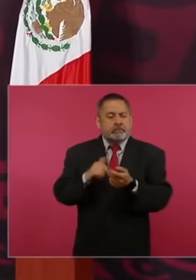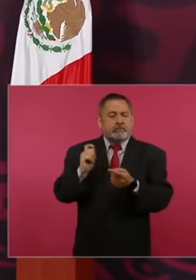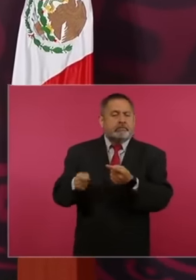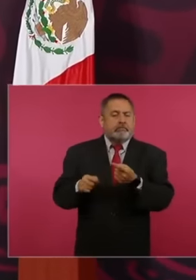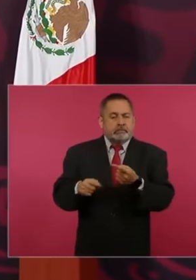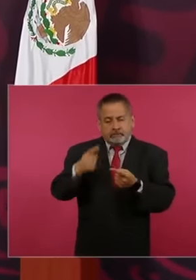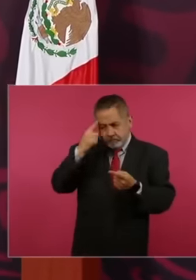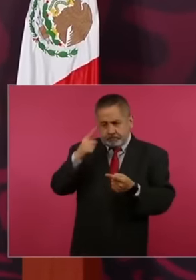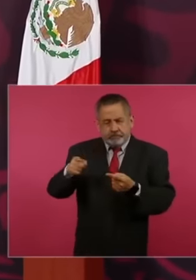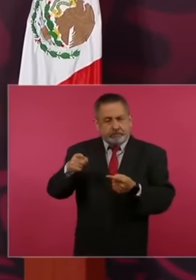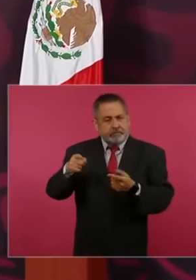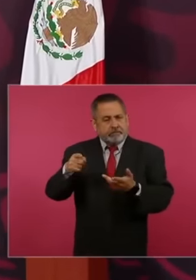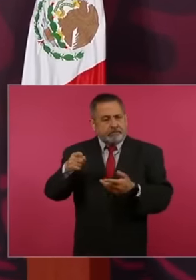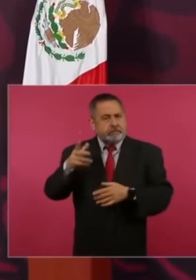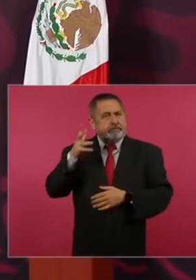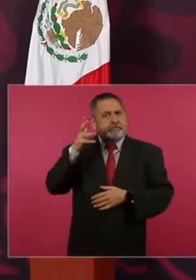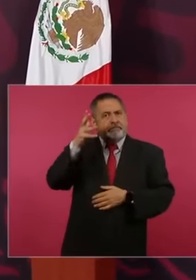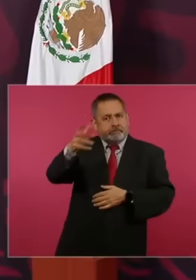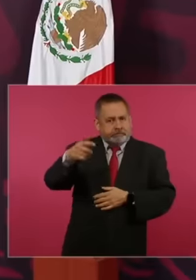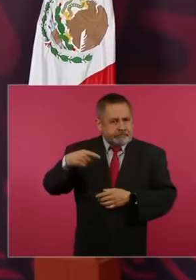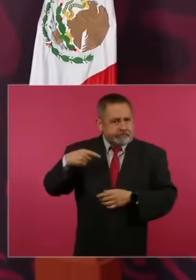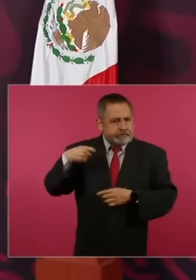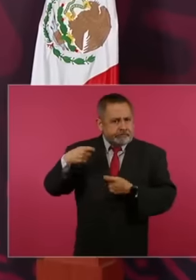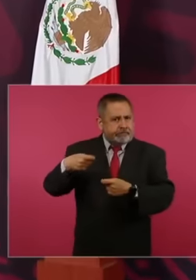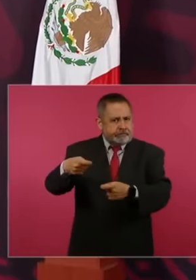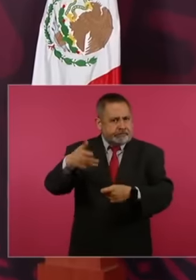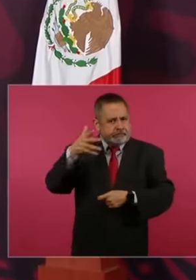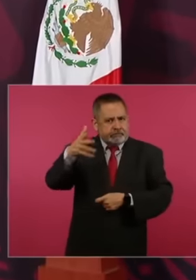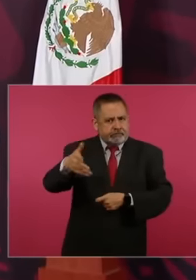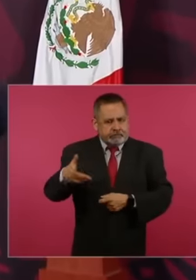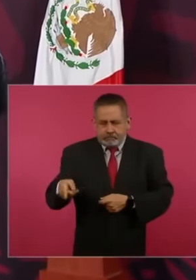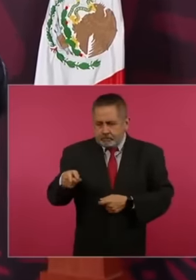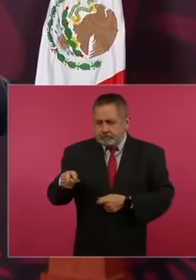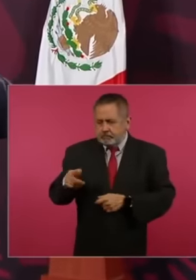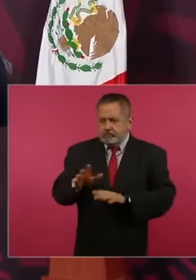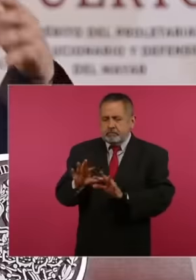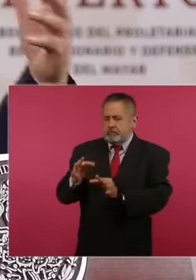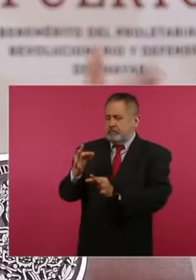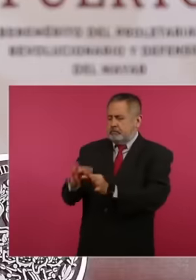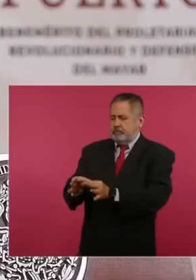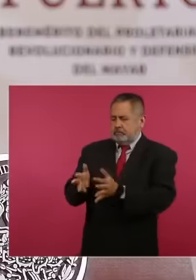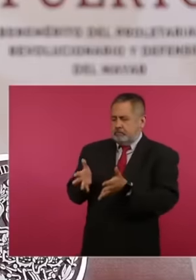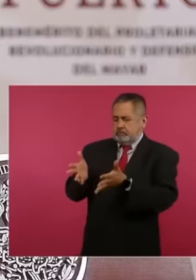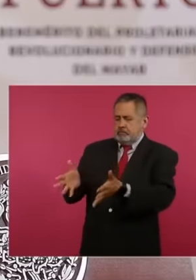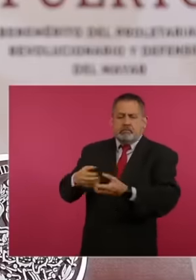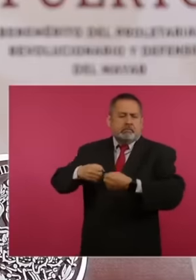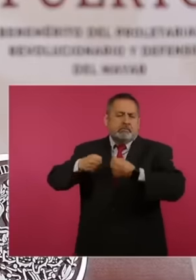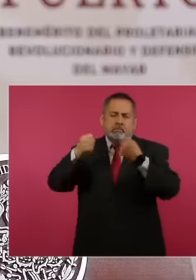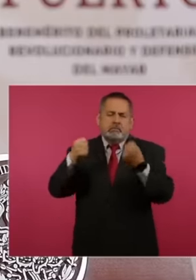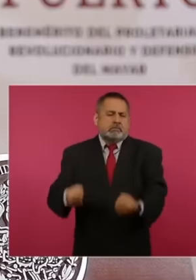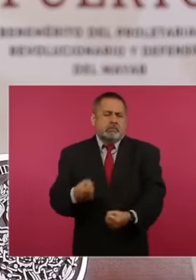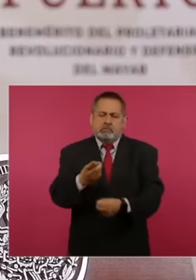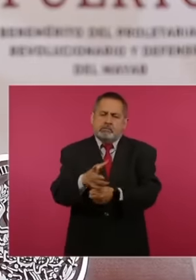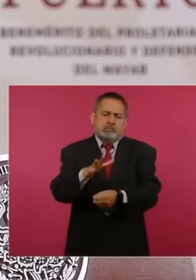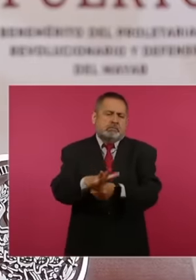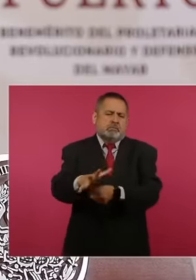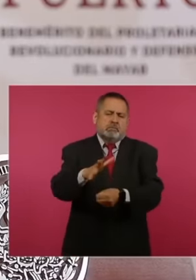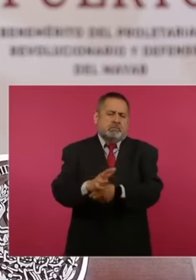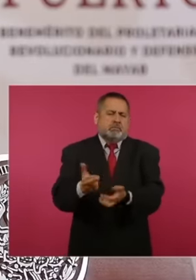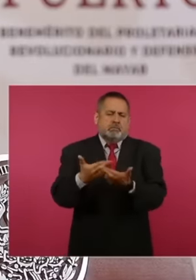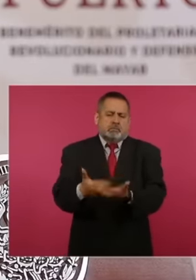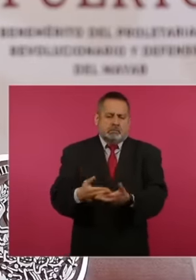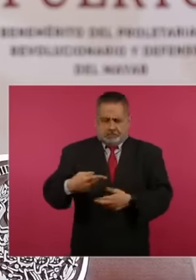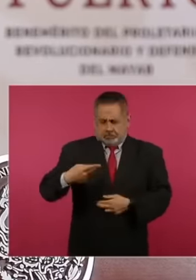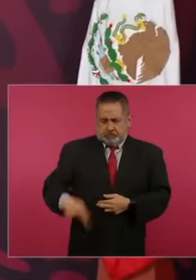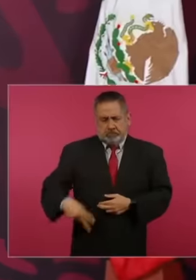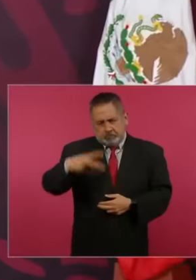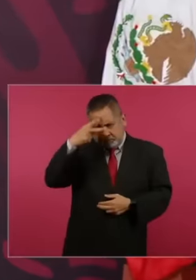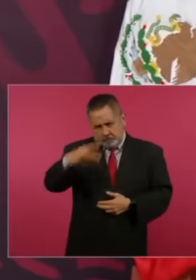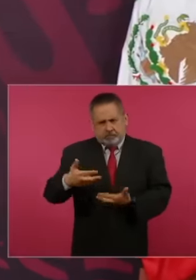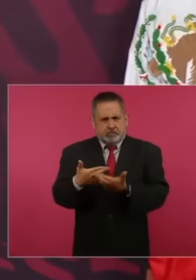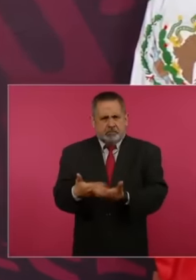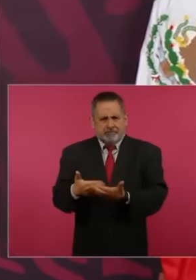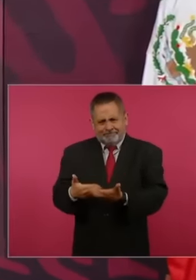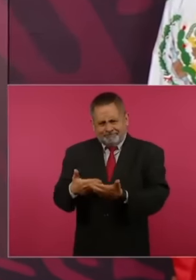the new generations to leave them the security of that Mexico has